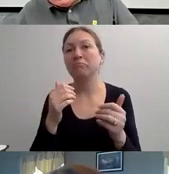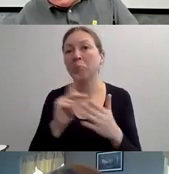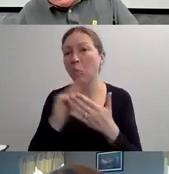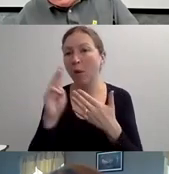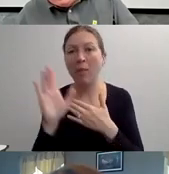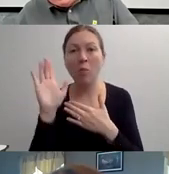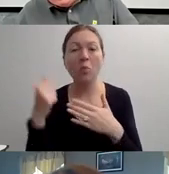NO.